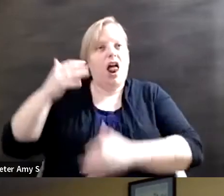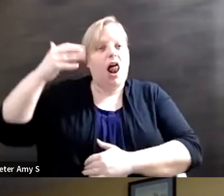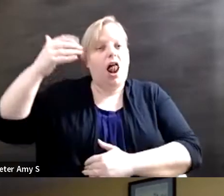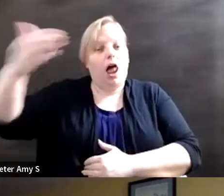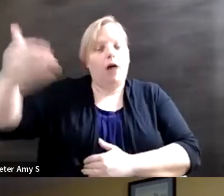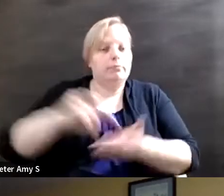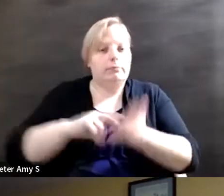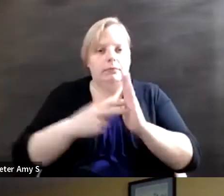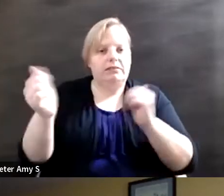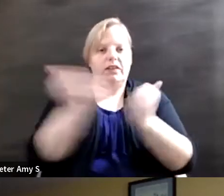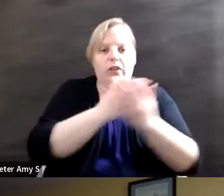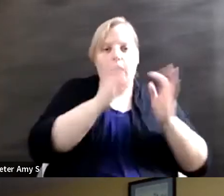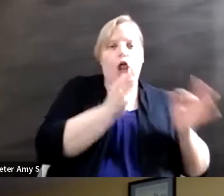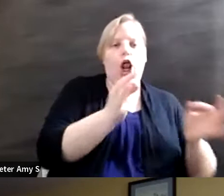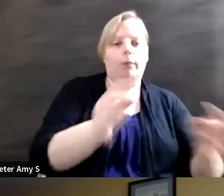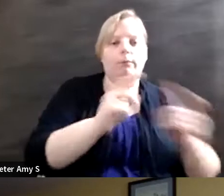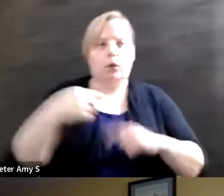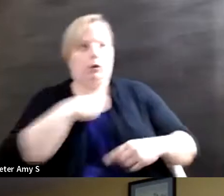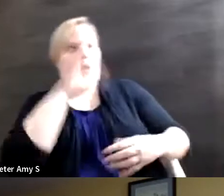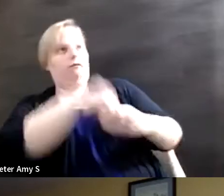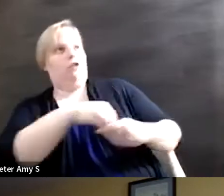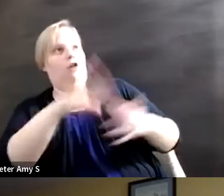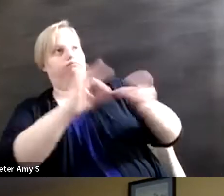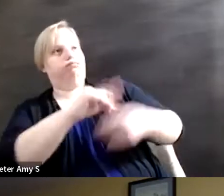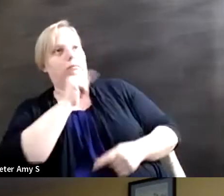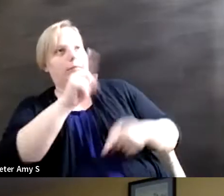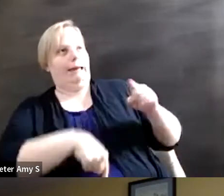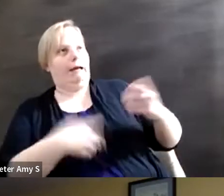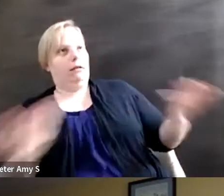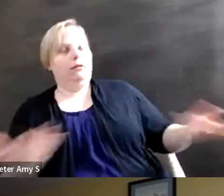us because disability is a cross-cutting issue is one of those great challenges.